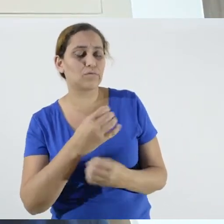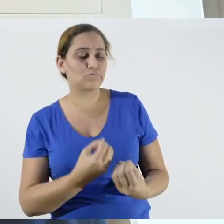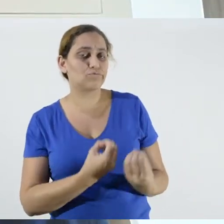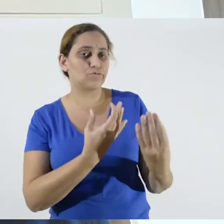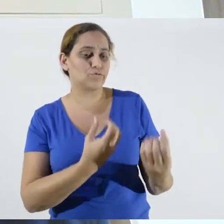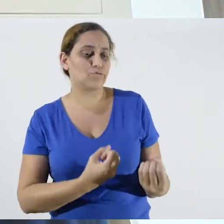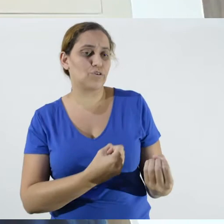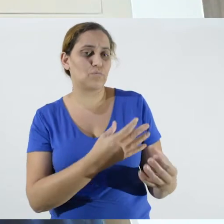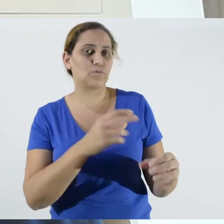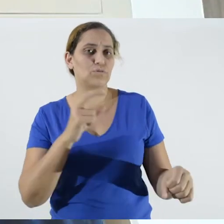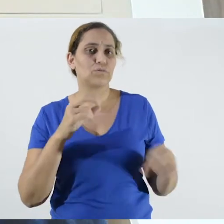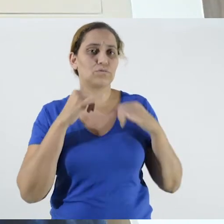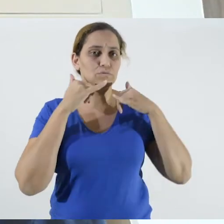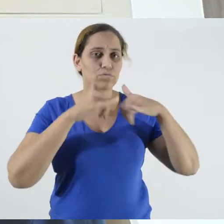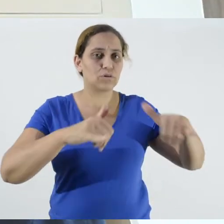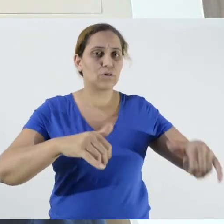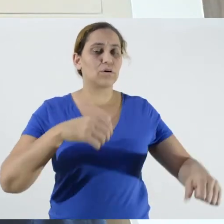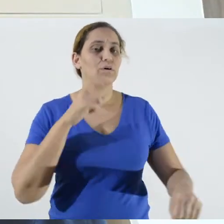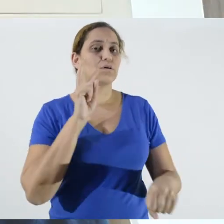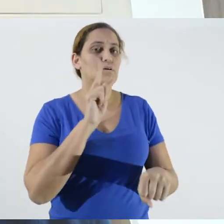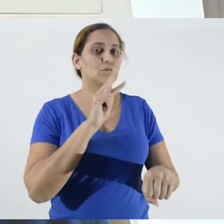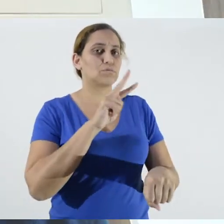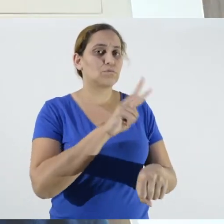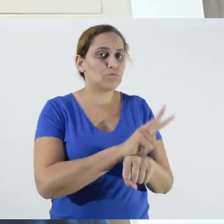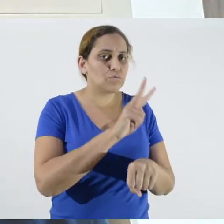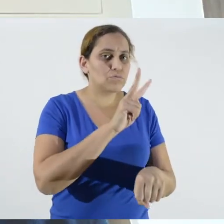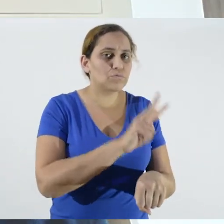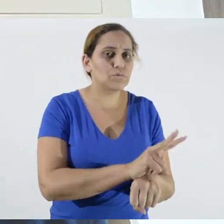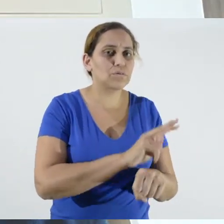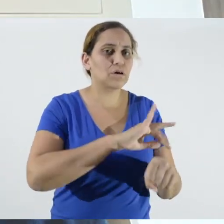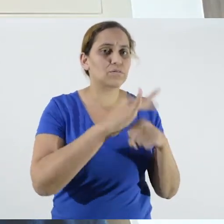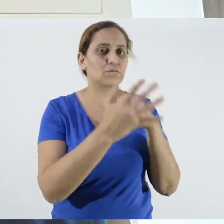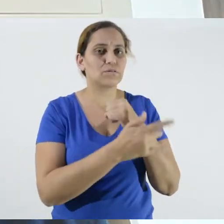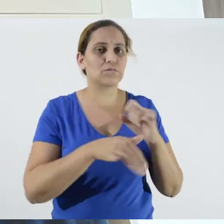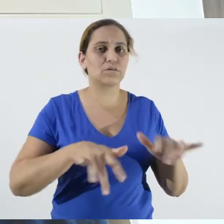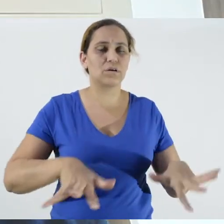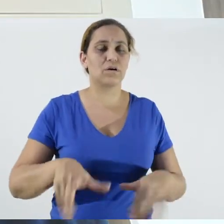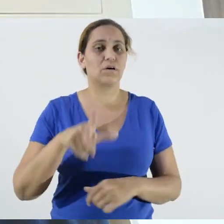on Covid-19 Protection in the Field. We developed for this material